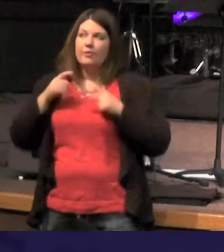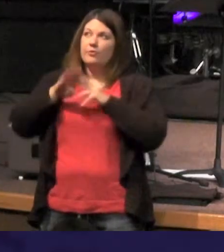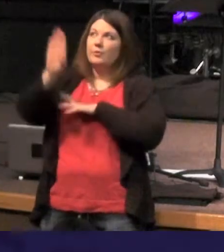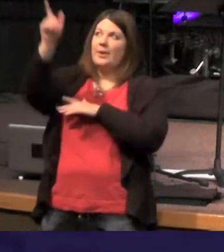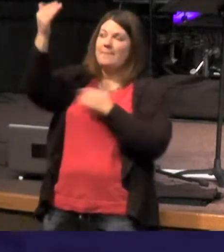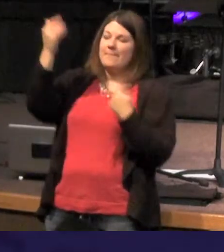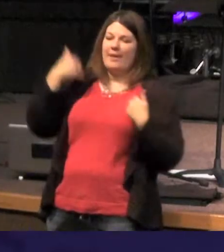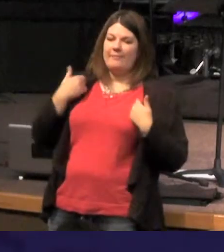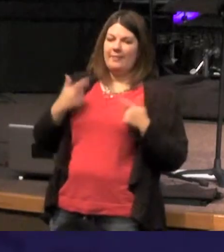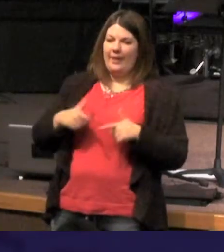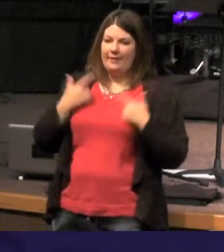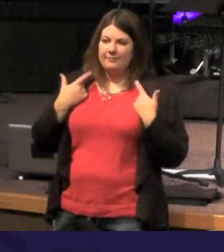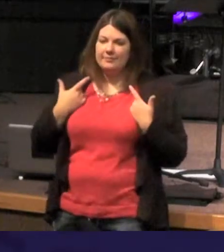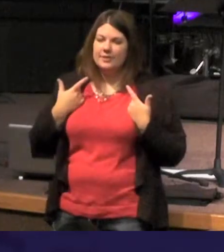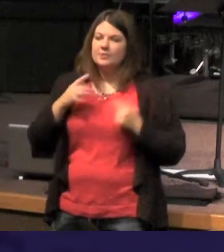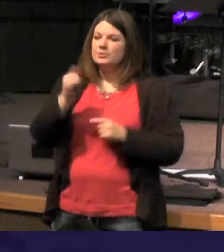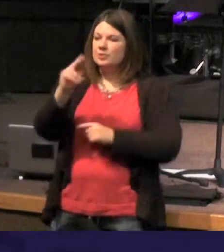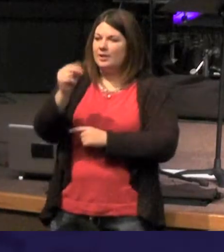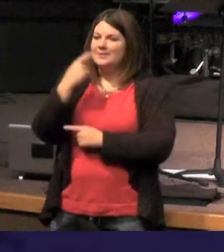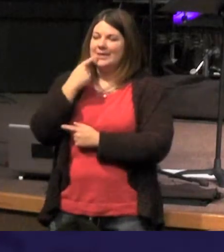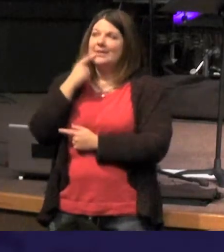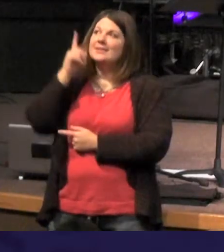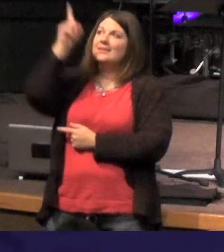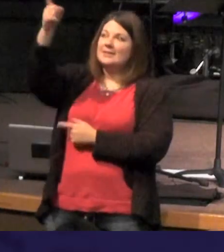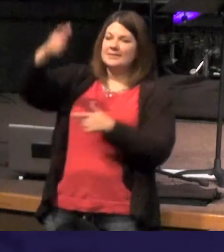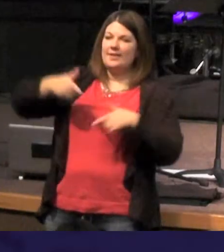John to come back and keep saying Jesus is life the Word is life